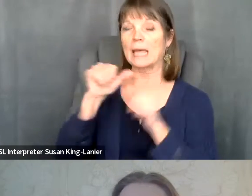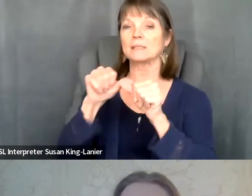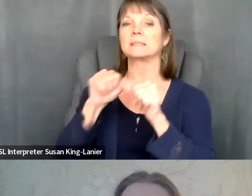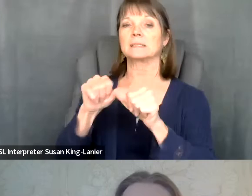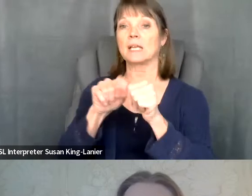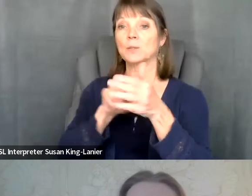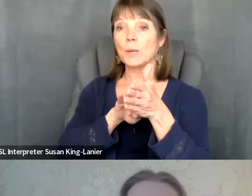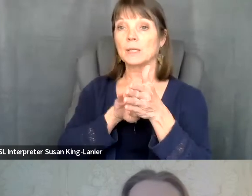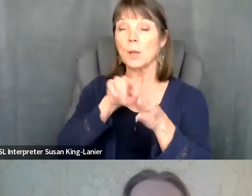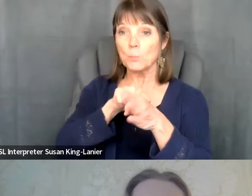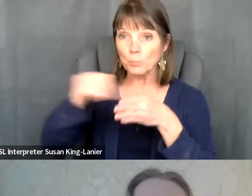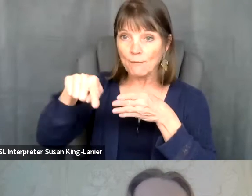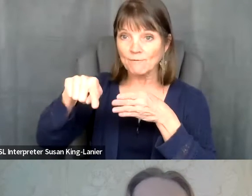Um, next slide, please.